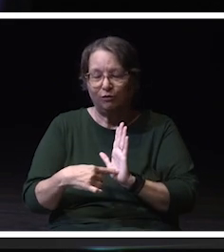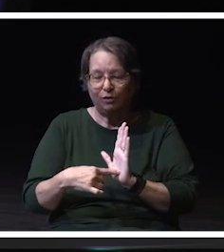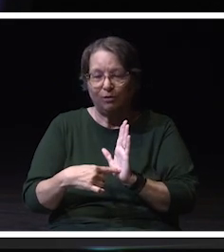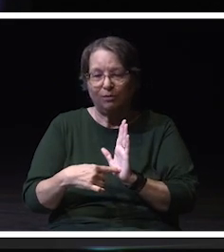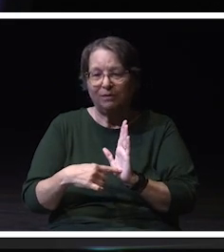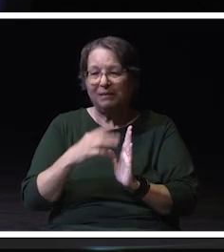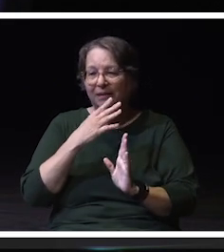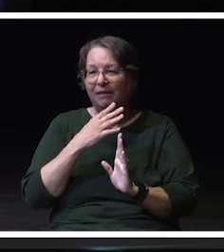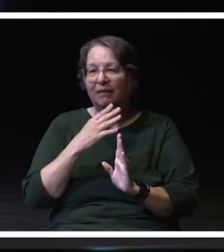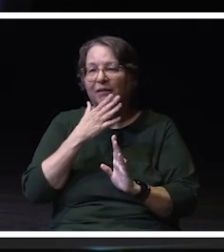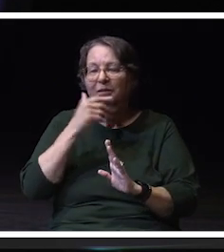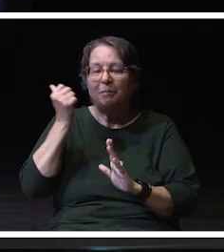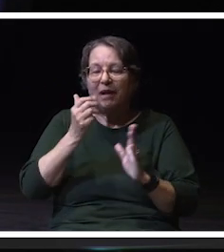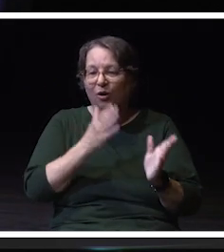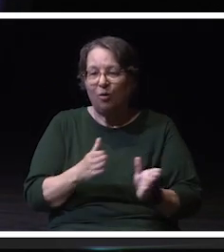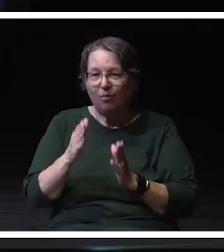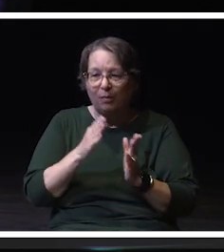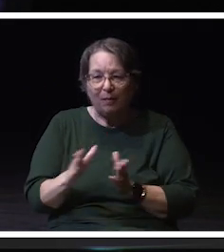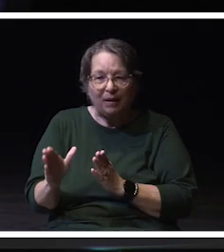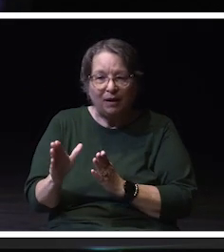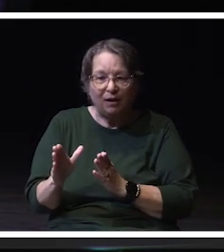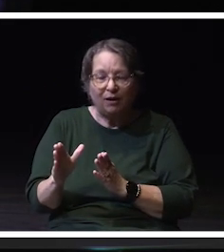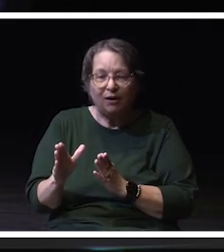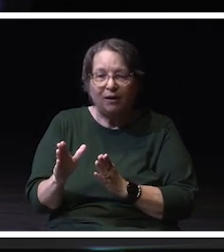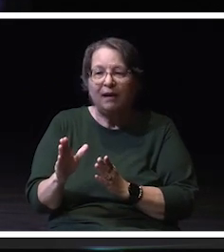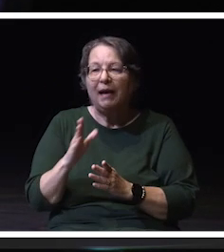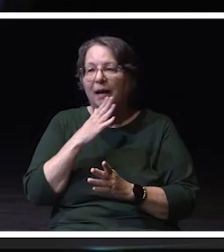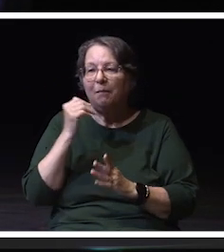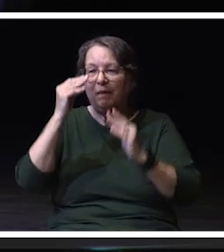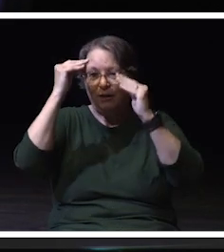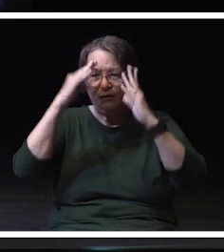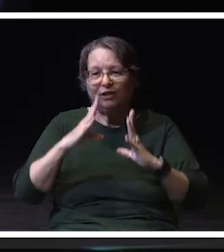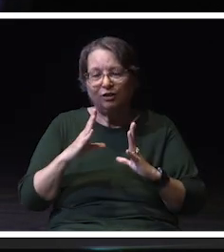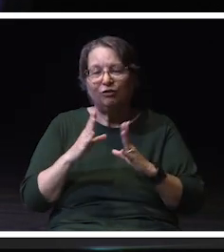prepared and better retained educators. Warhawks Teach